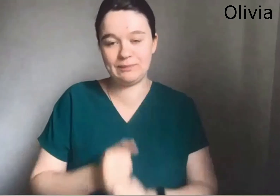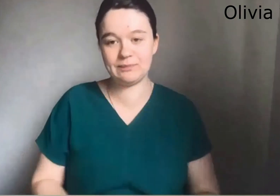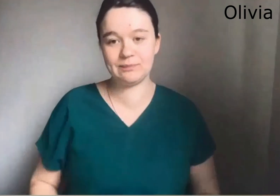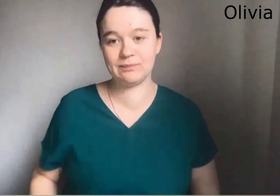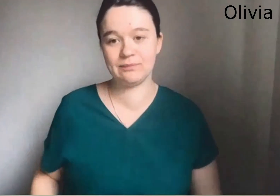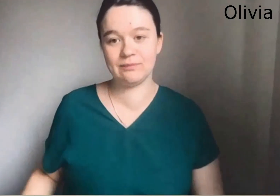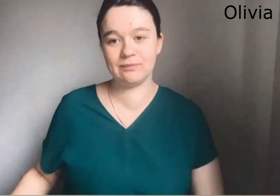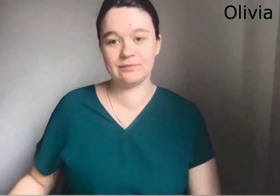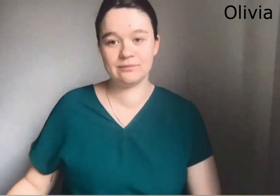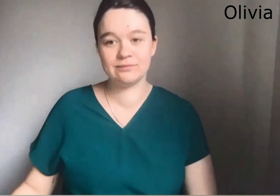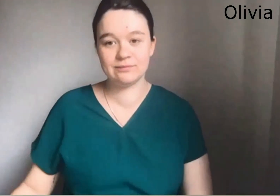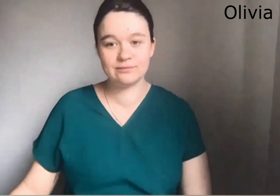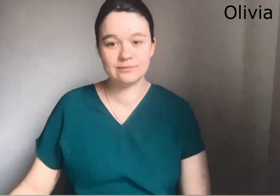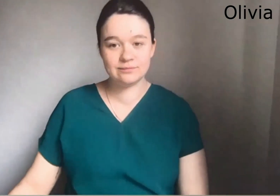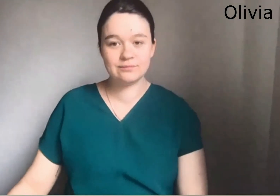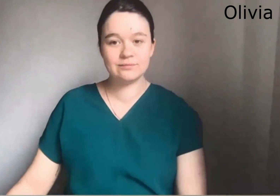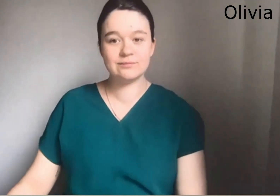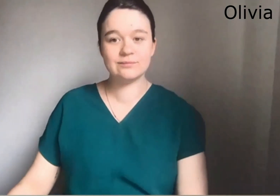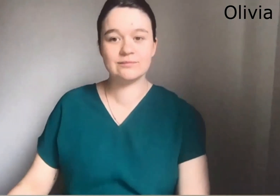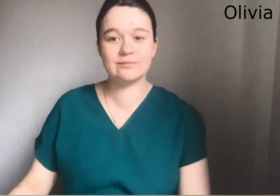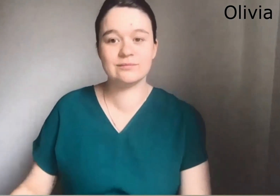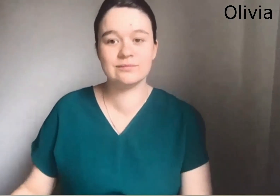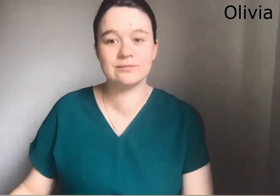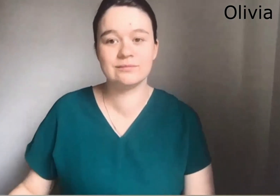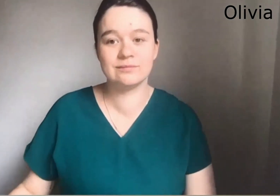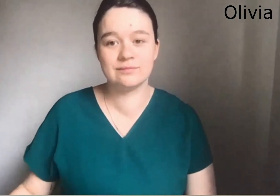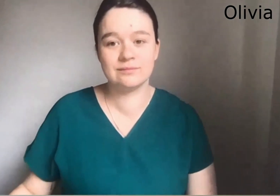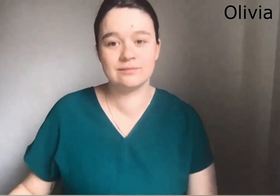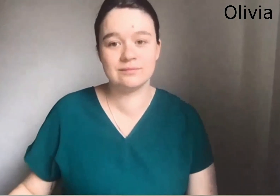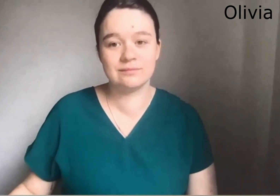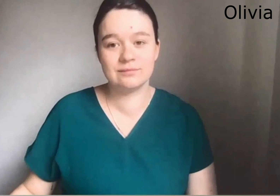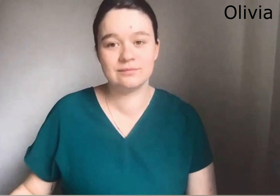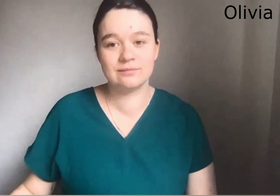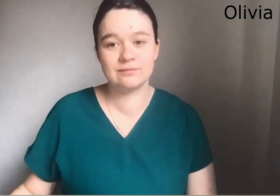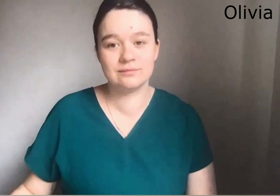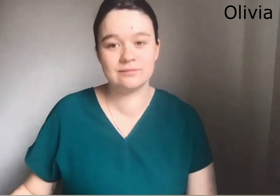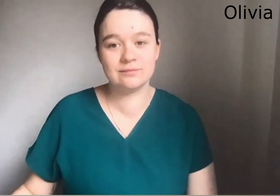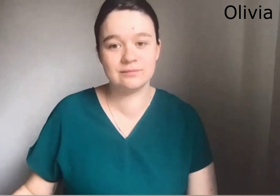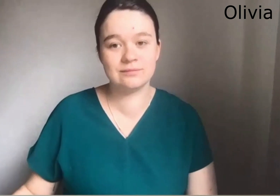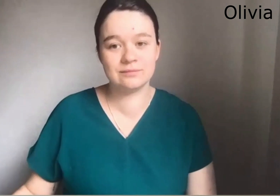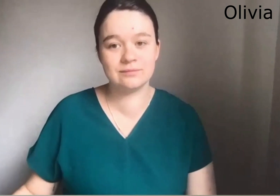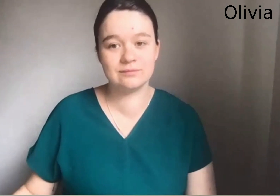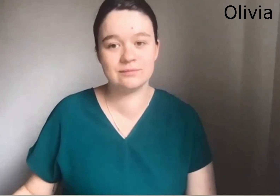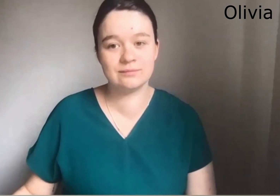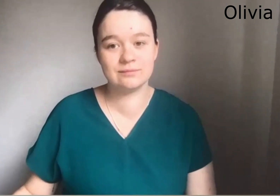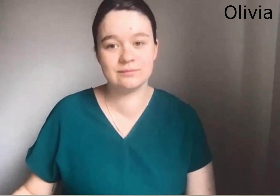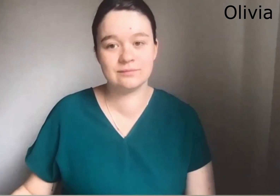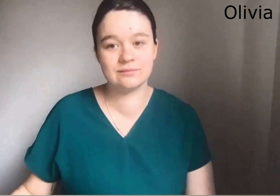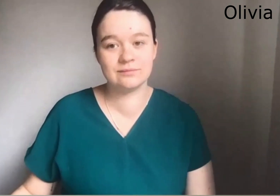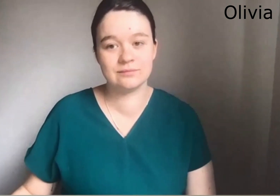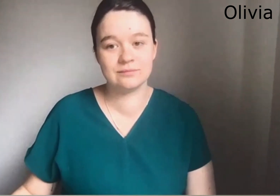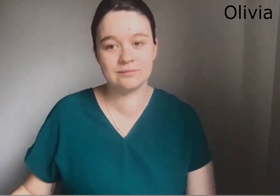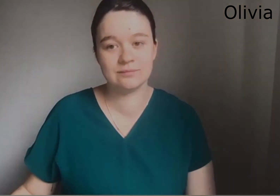To start following them to start gaining information to start accessing it. Don't start, stop creating access if we're not following